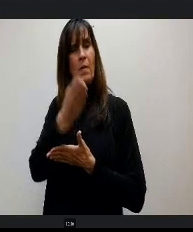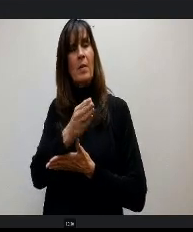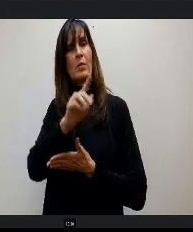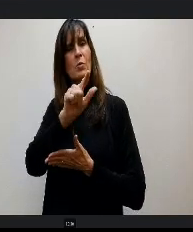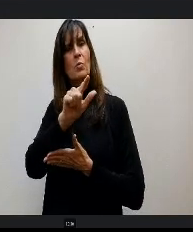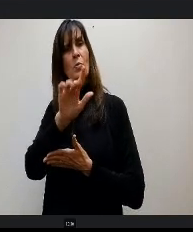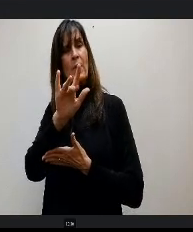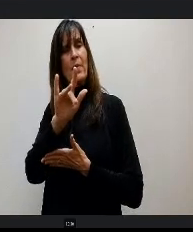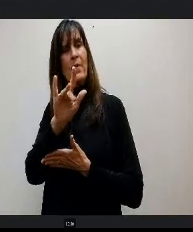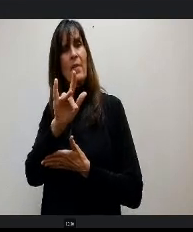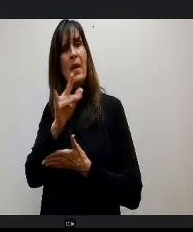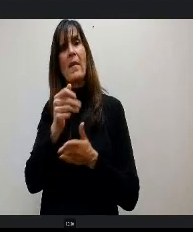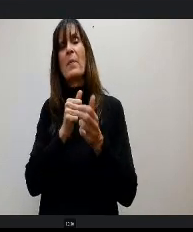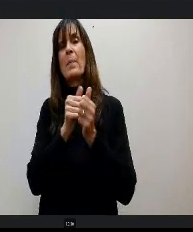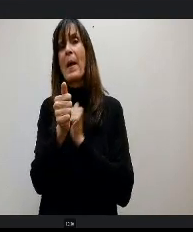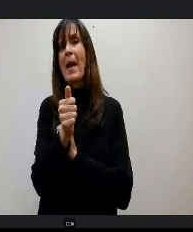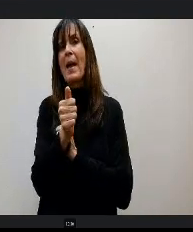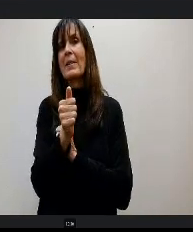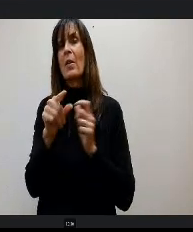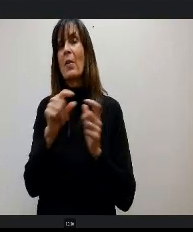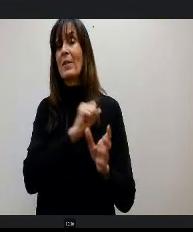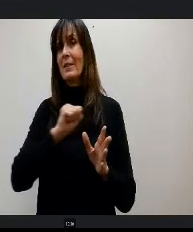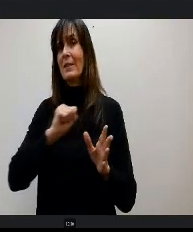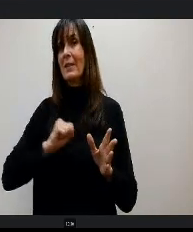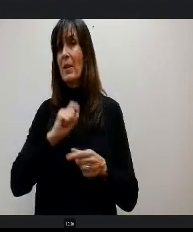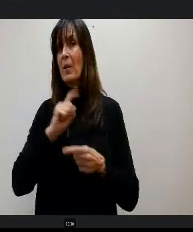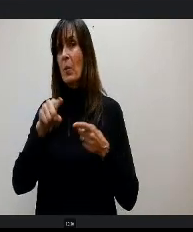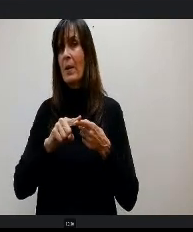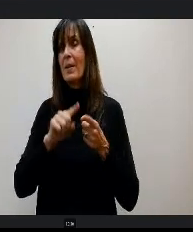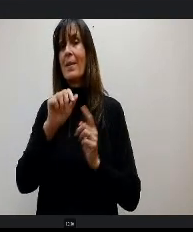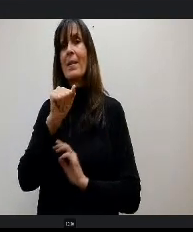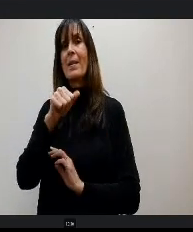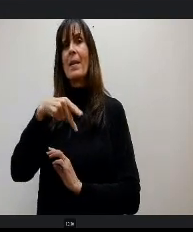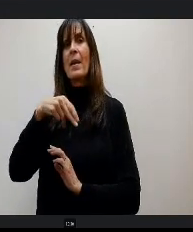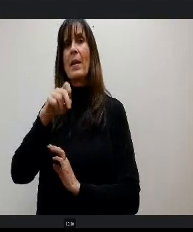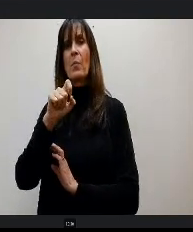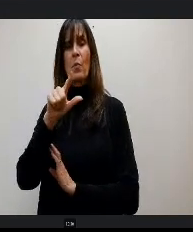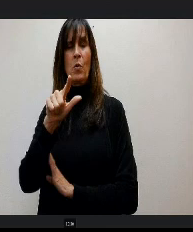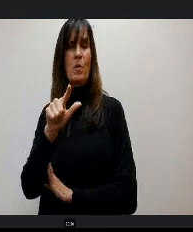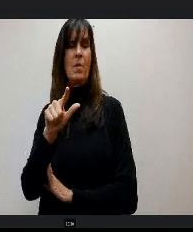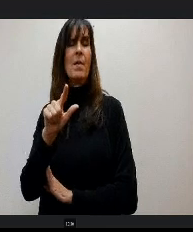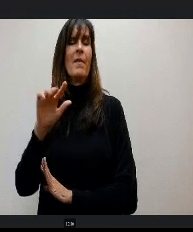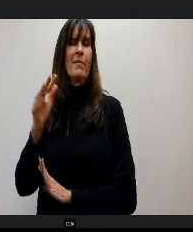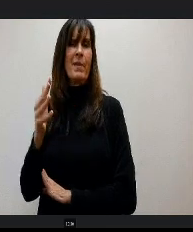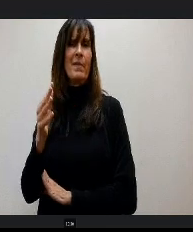Senate on April 5th and is now with the House. And based upon the bill that's being reviewed